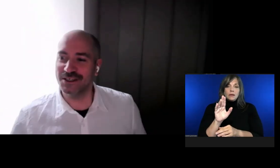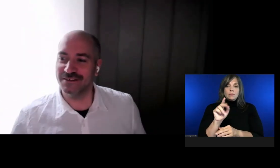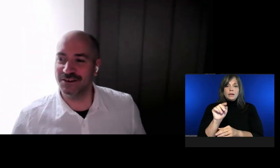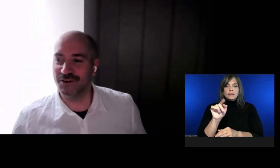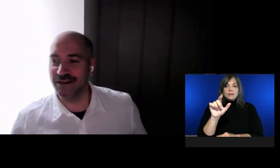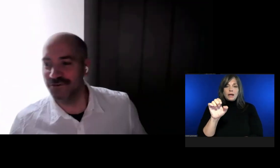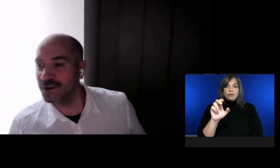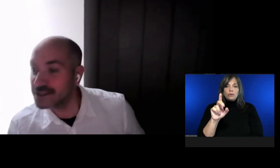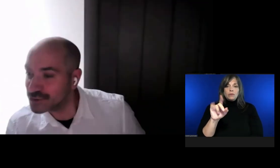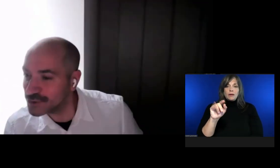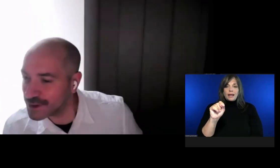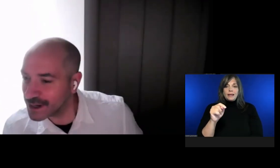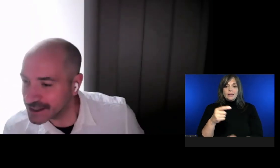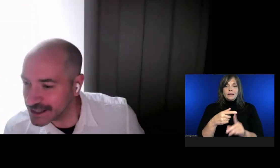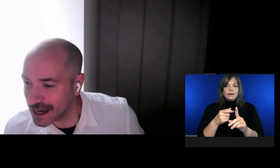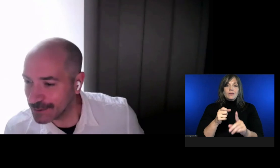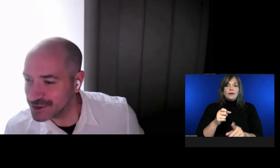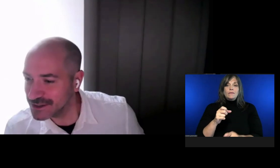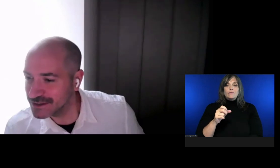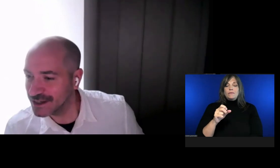It's a great free tool for editing captions.